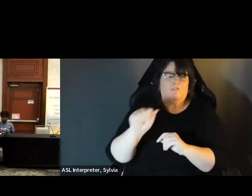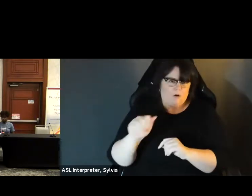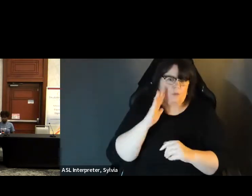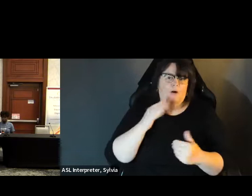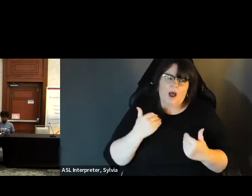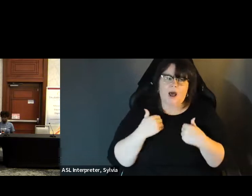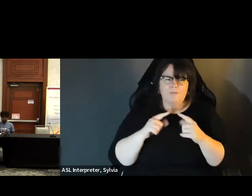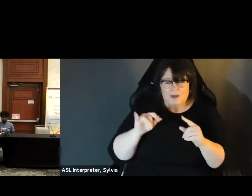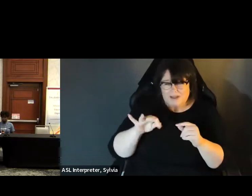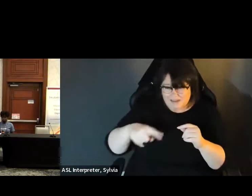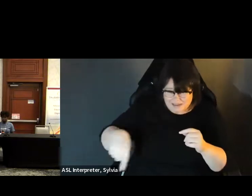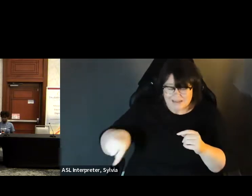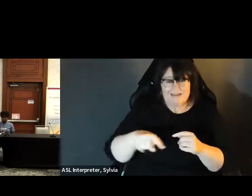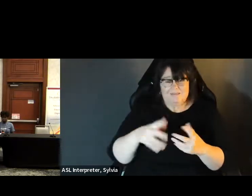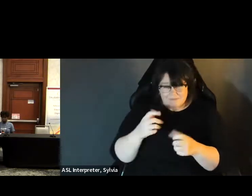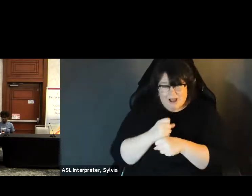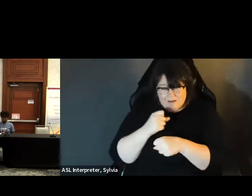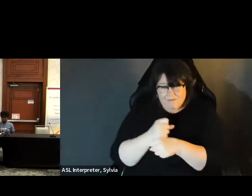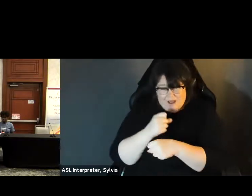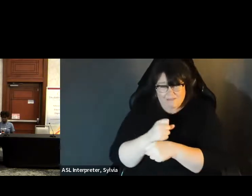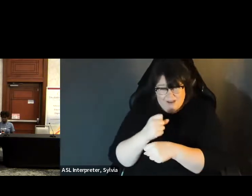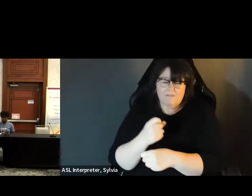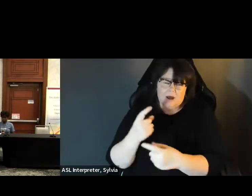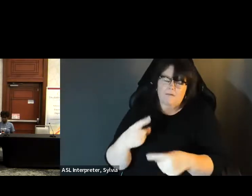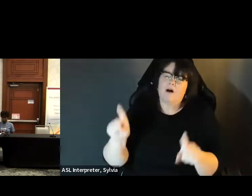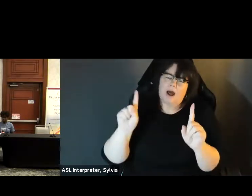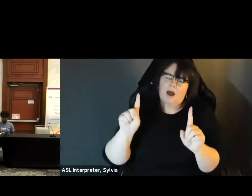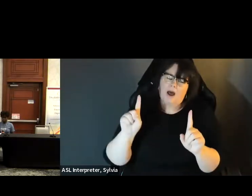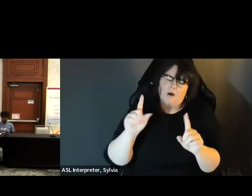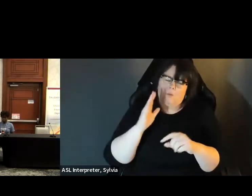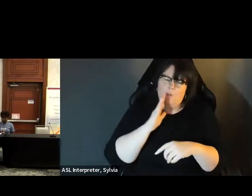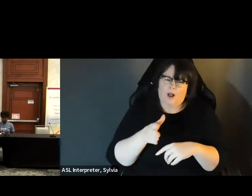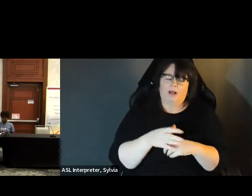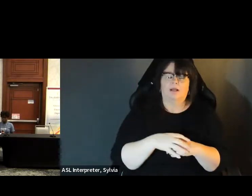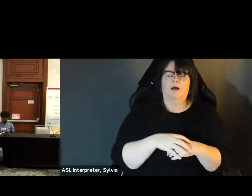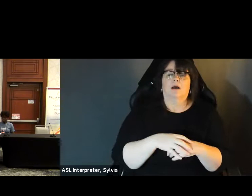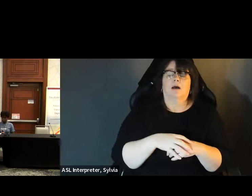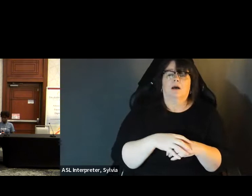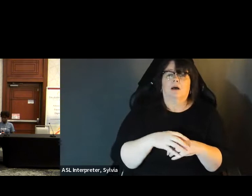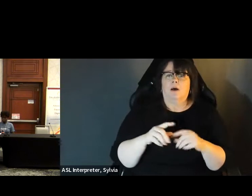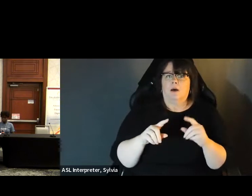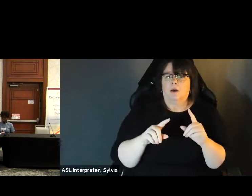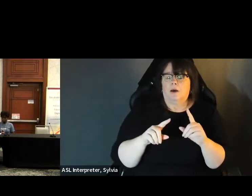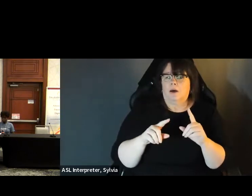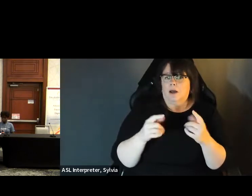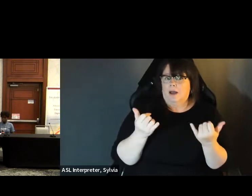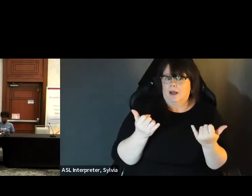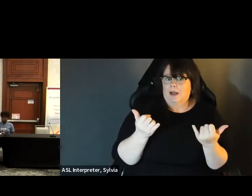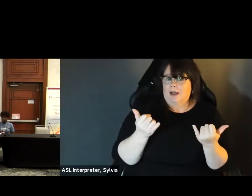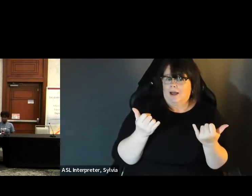or to have to have a printer. It may take a while to get there in Florida but it is happening and I think working collectively like you did already to get accessible vote by mail going in Florida